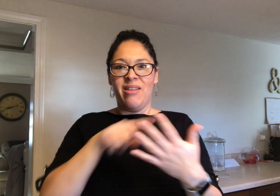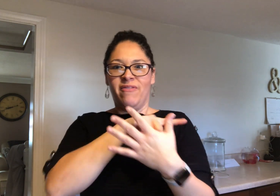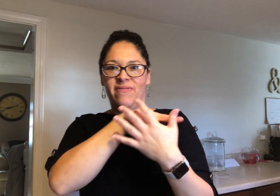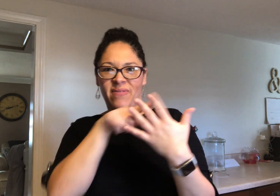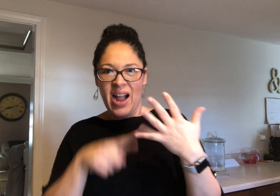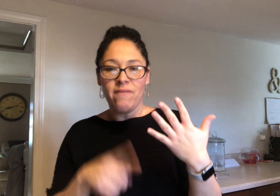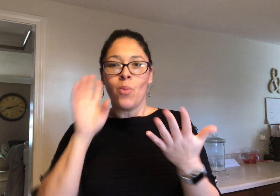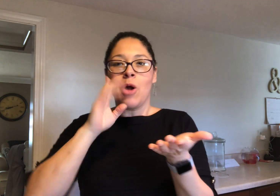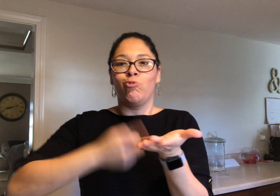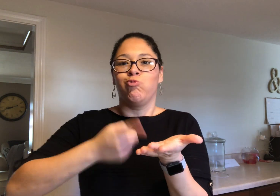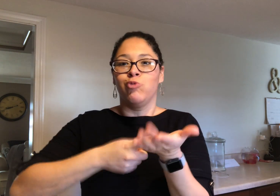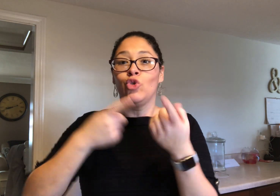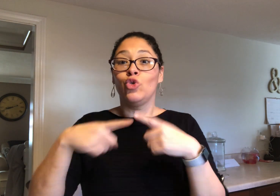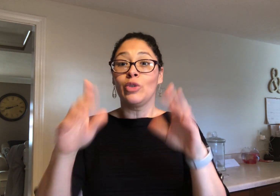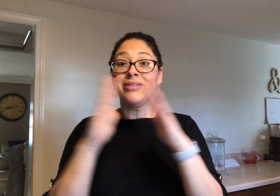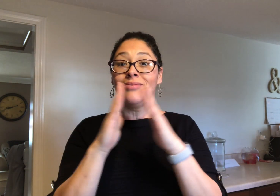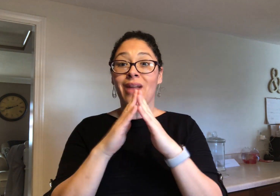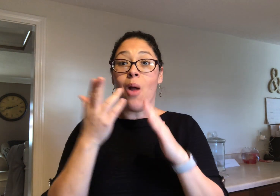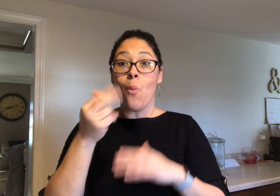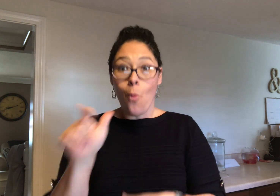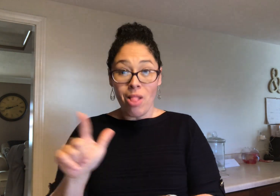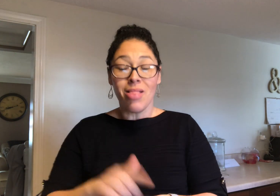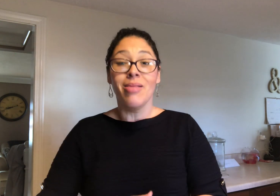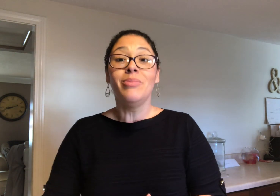These legislative proposals will be discussed at the town hall meetings.